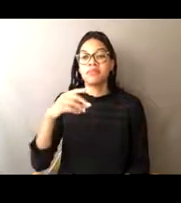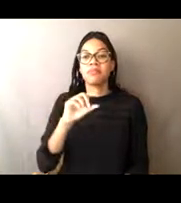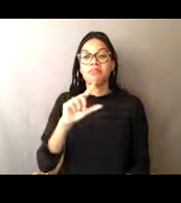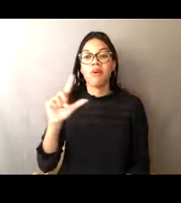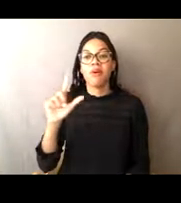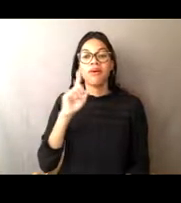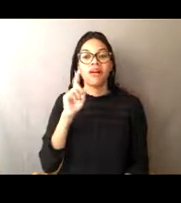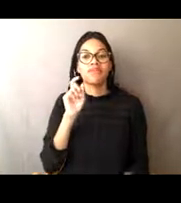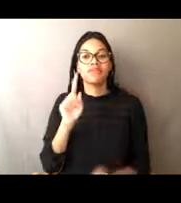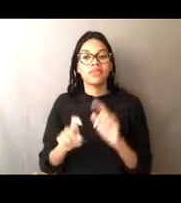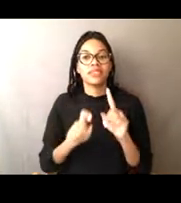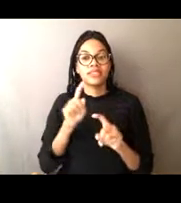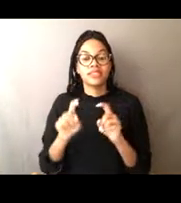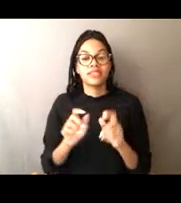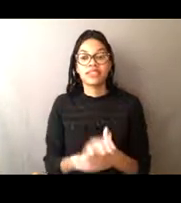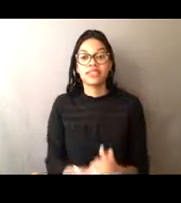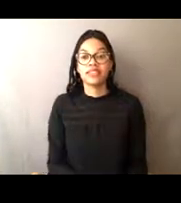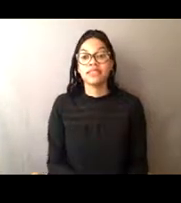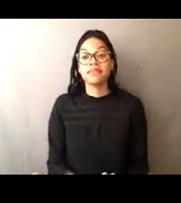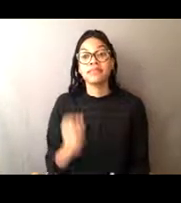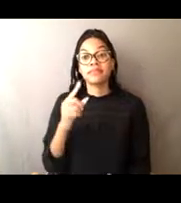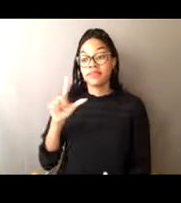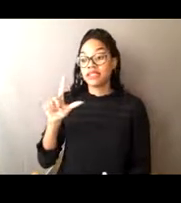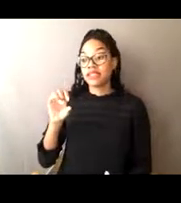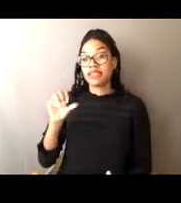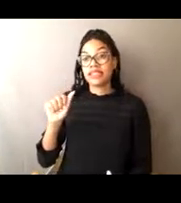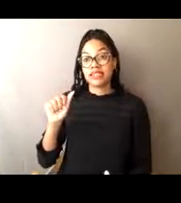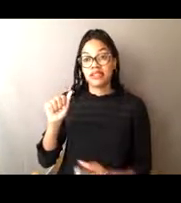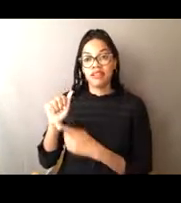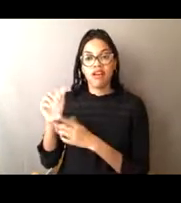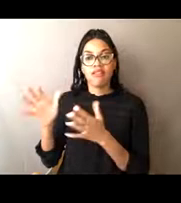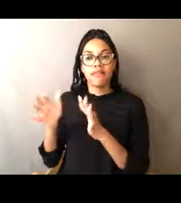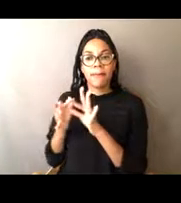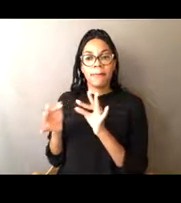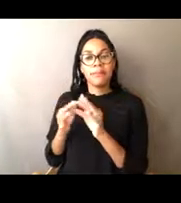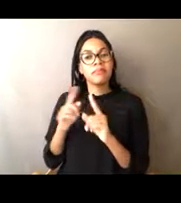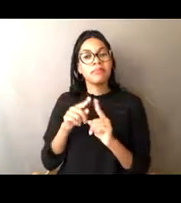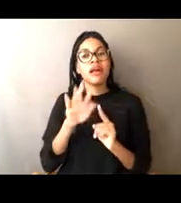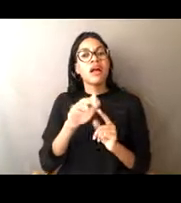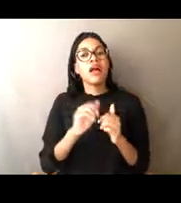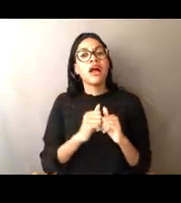As Lisa mentioned, please type your answers into the chat box.